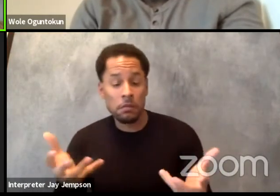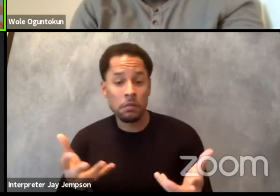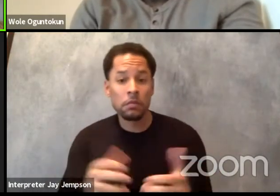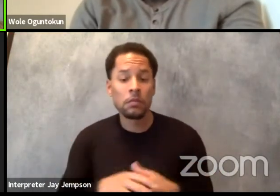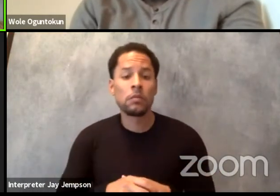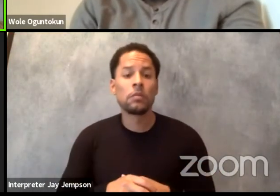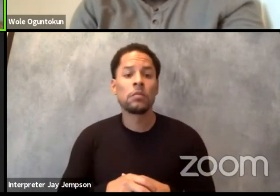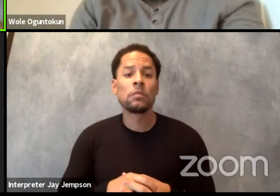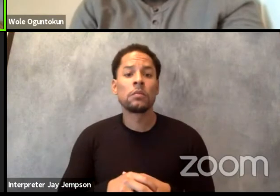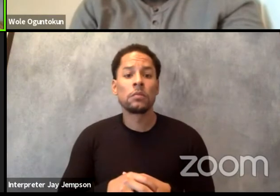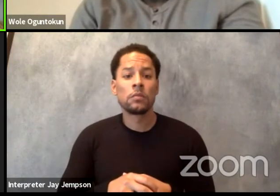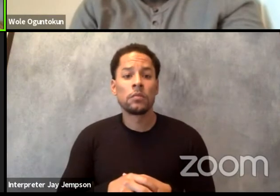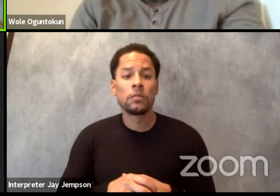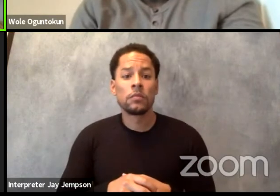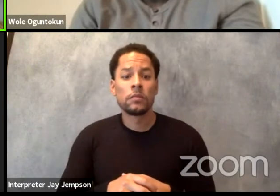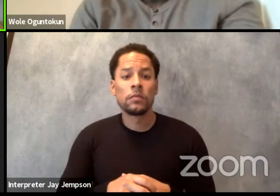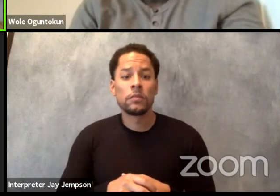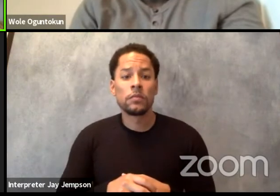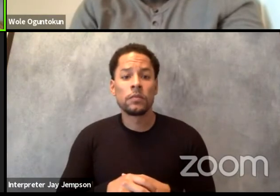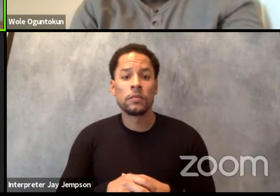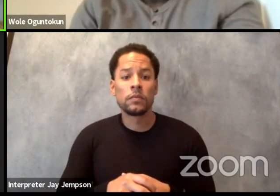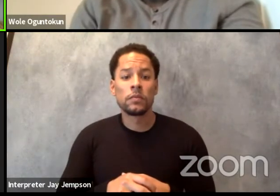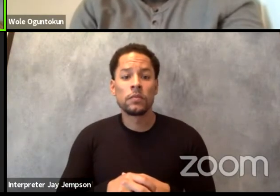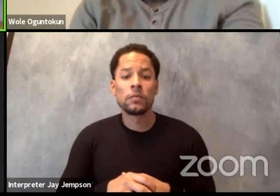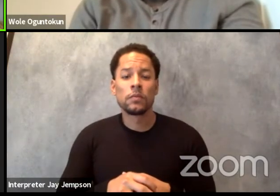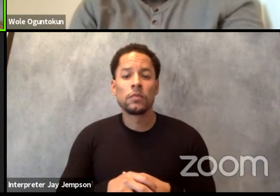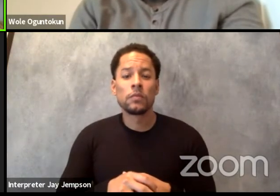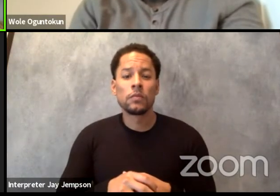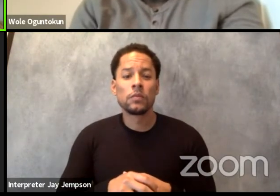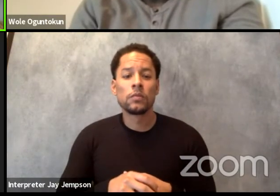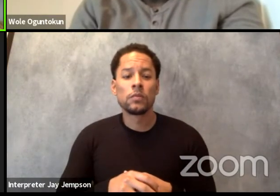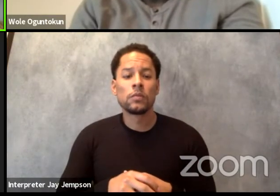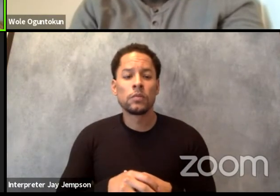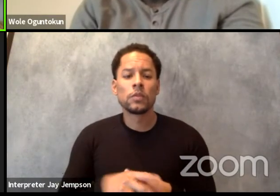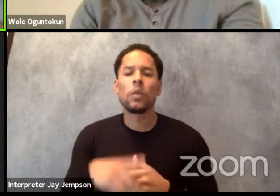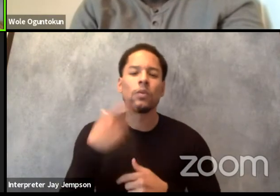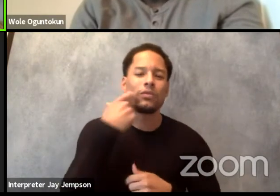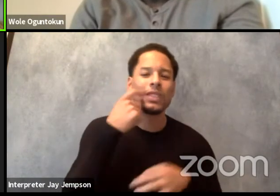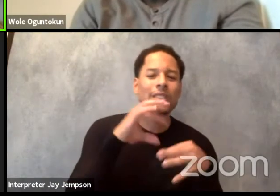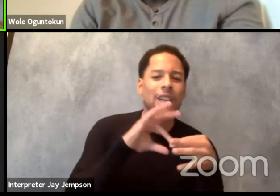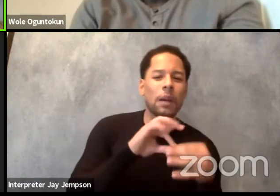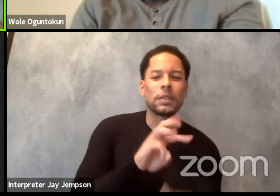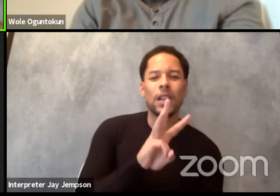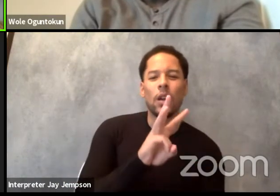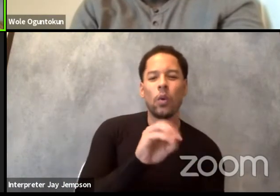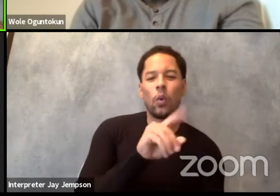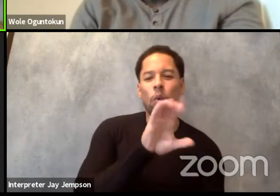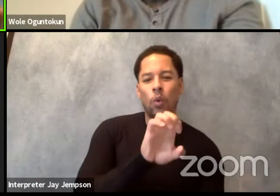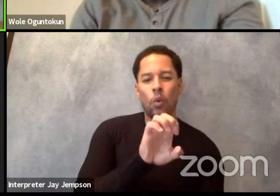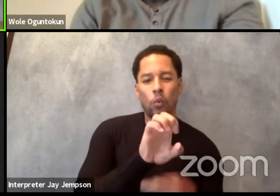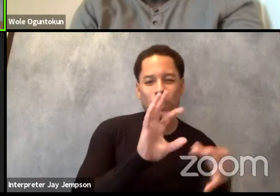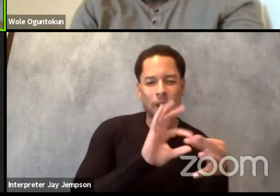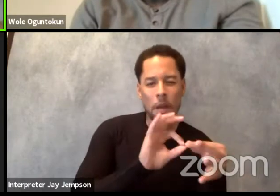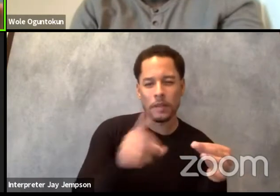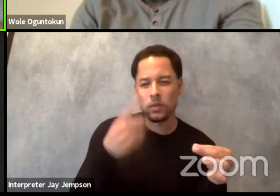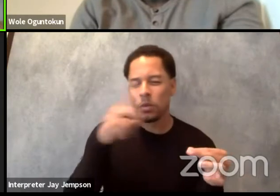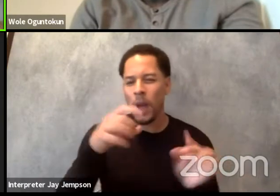in contrast to that place based that we're coming from, 'cause the original question is place based. What is the role of the locality, the culture,